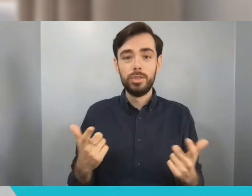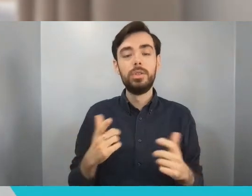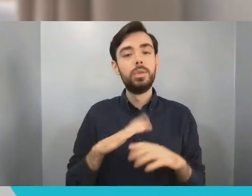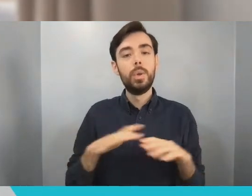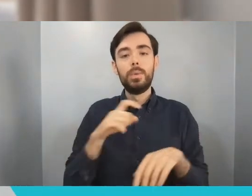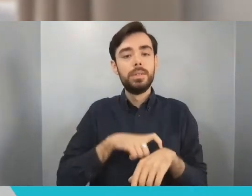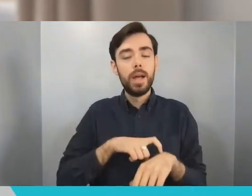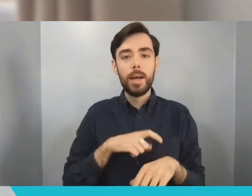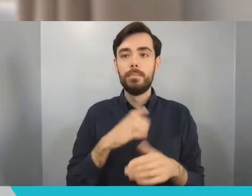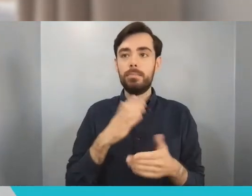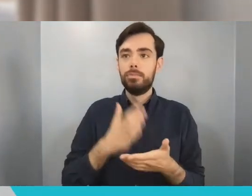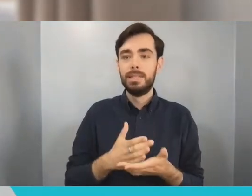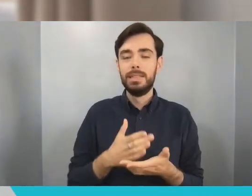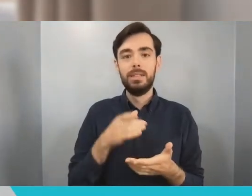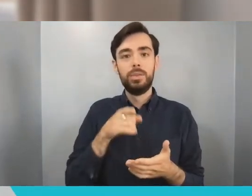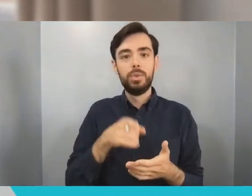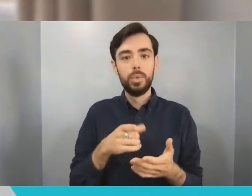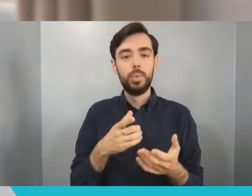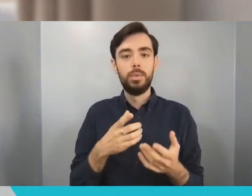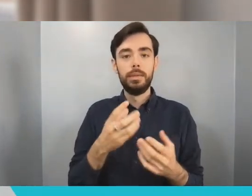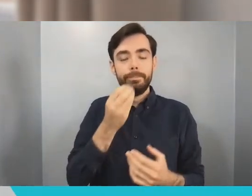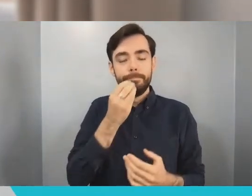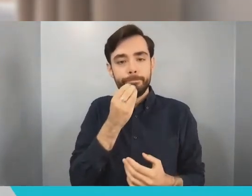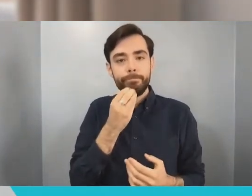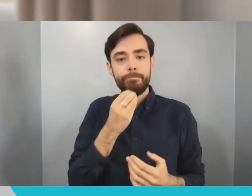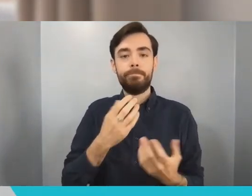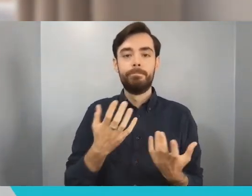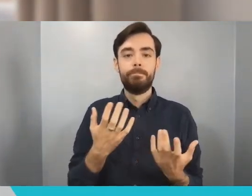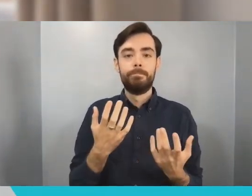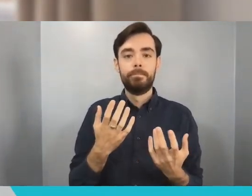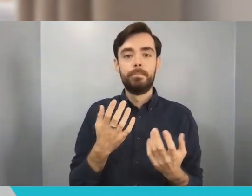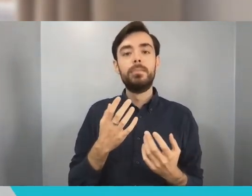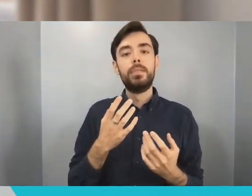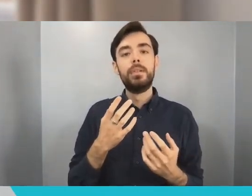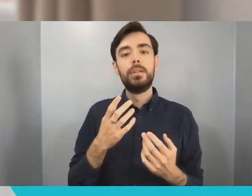might look across and see everybody else with their plates full of opportunities and think